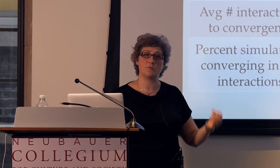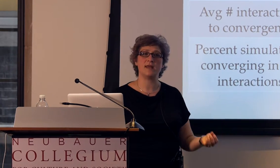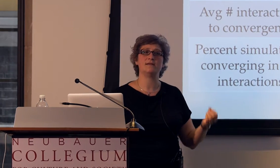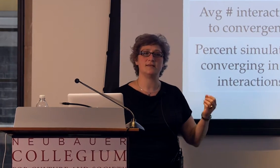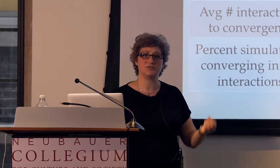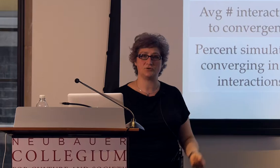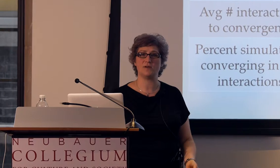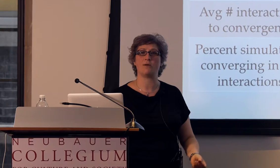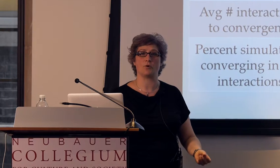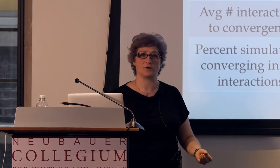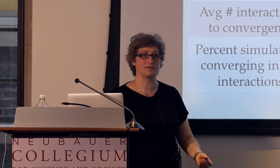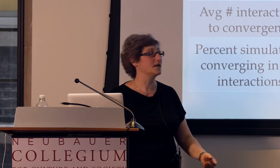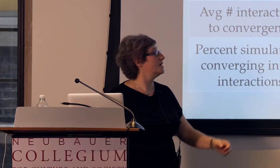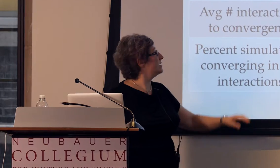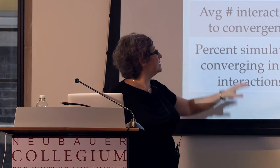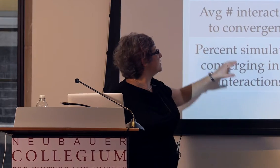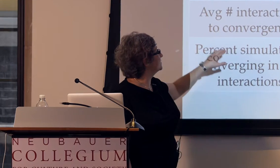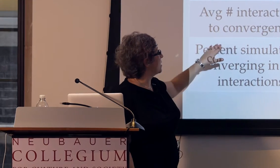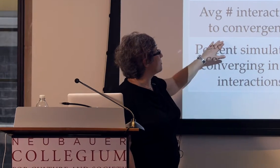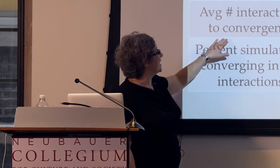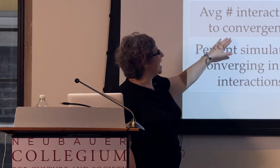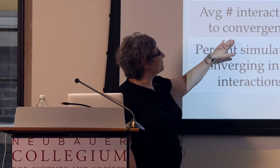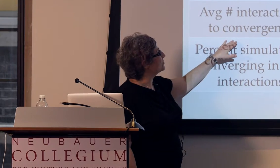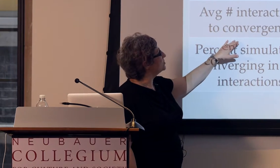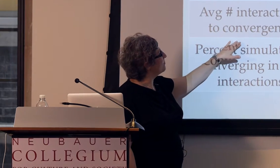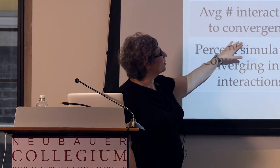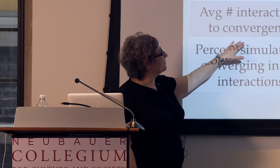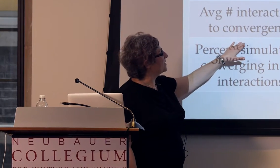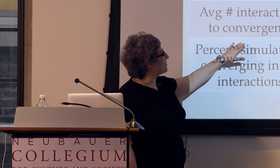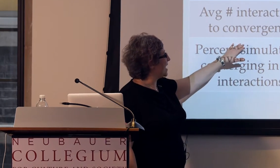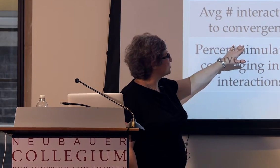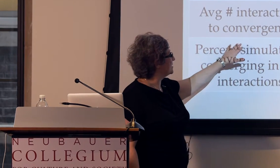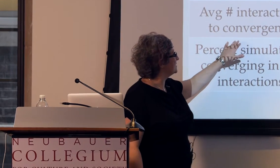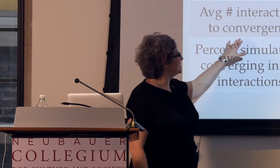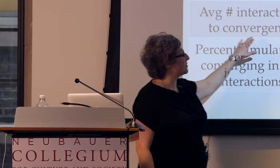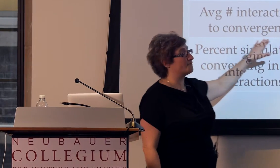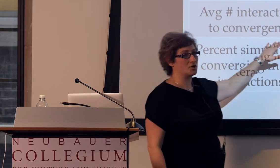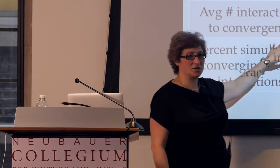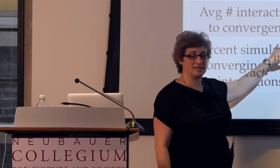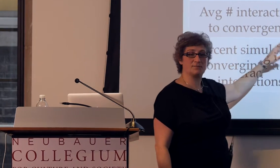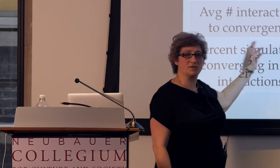between these two networks. So the average number of interactions to convergence,